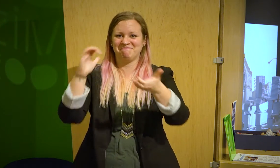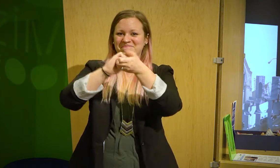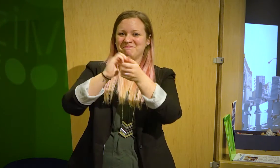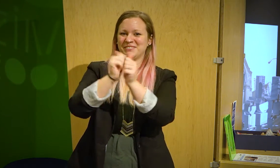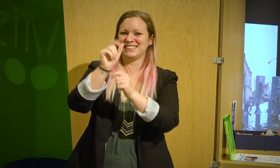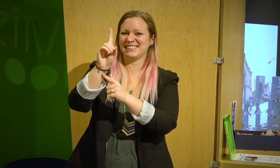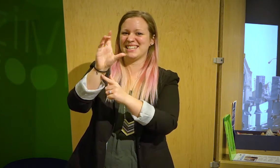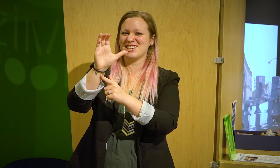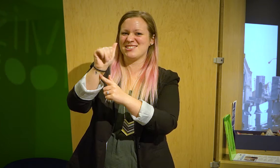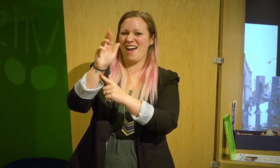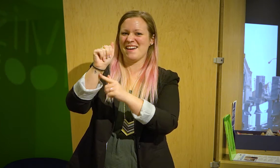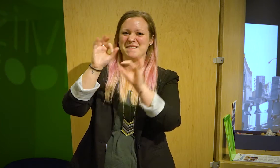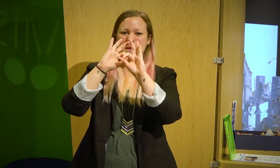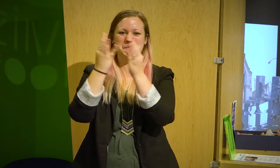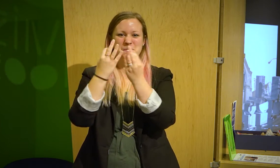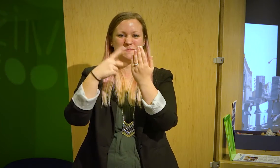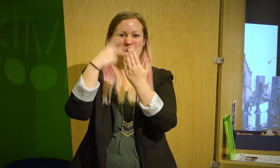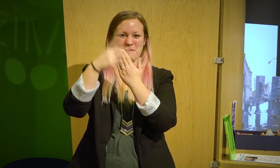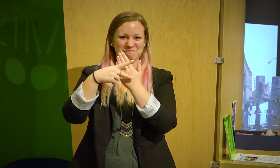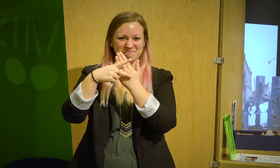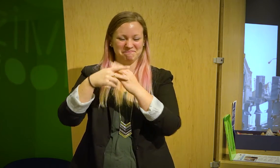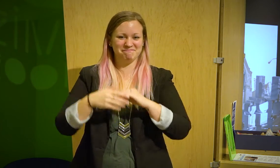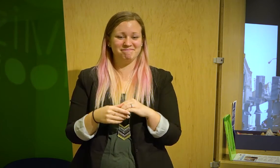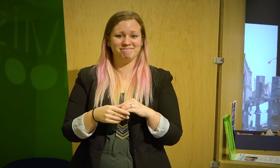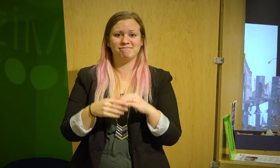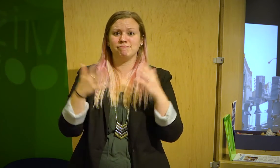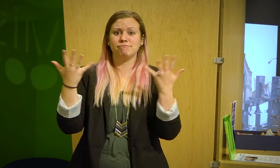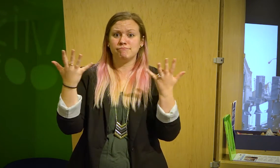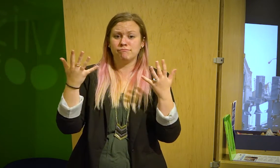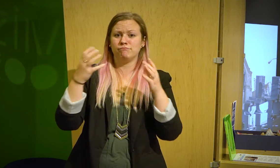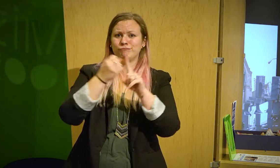We're partnering with the Deaf Counseling Advocate and Referral Agency's Family Connections Program.